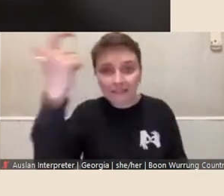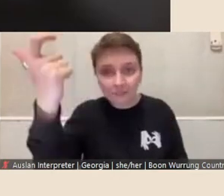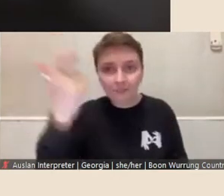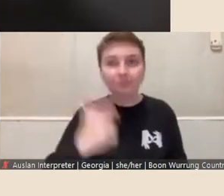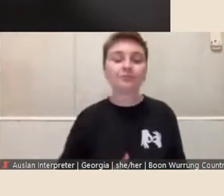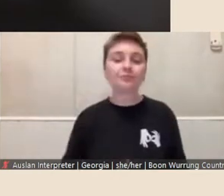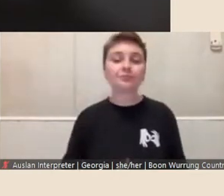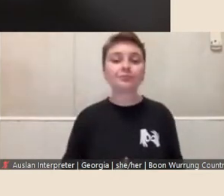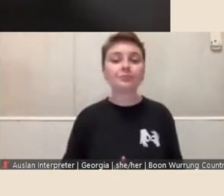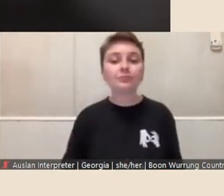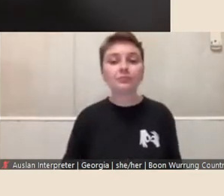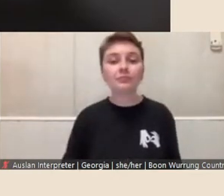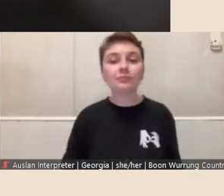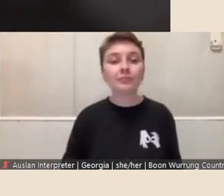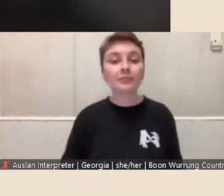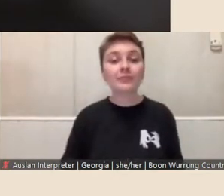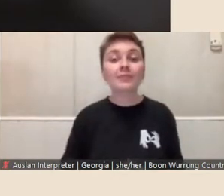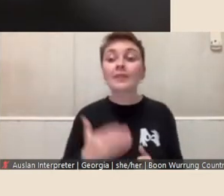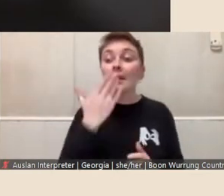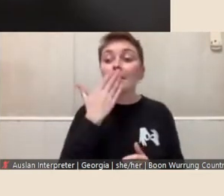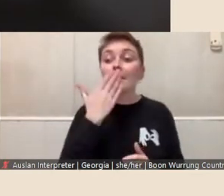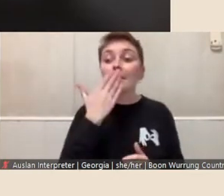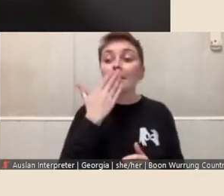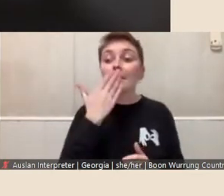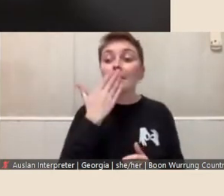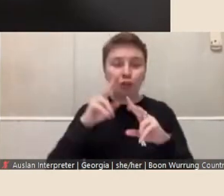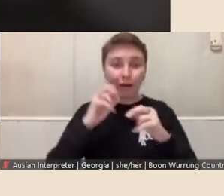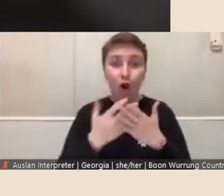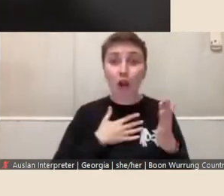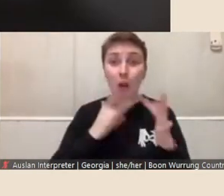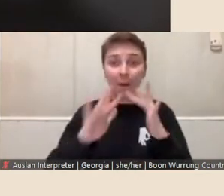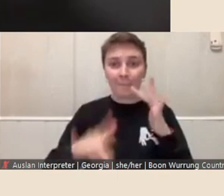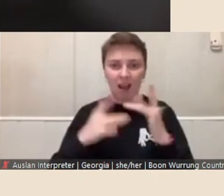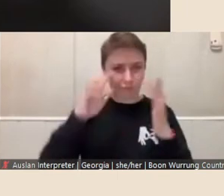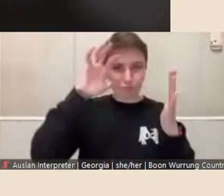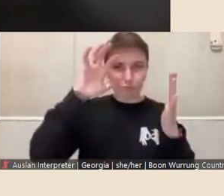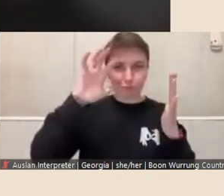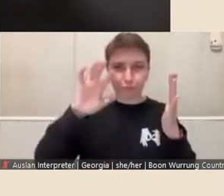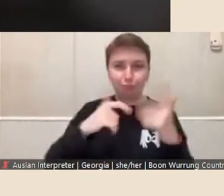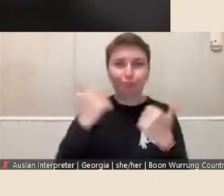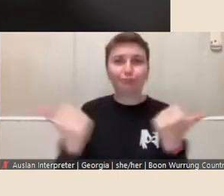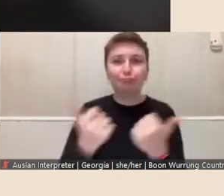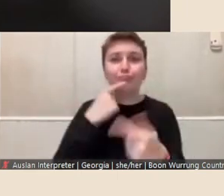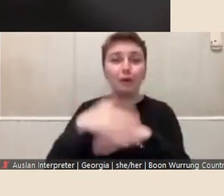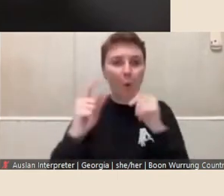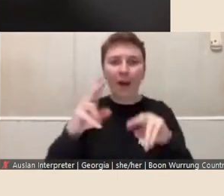Please also research our website which has got plenty of information about the facilities and services that we offer.